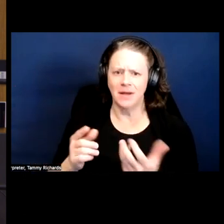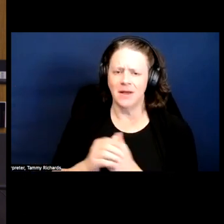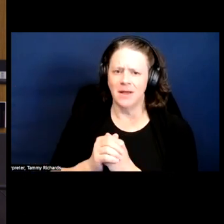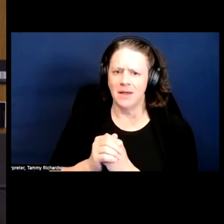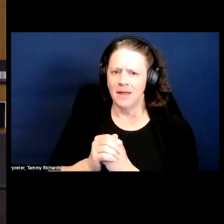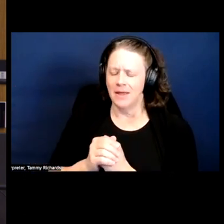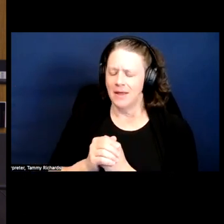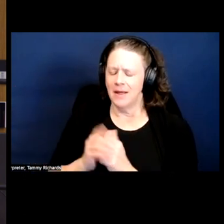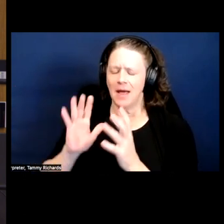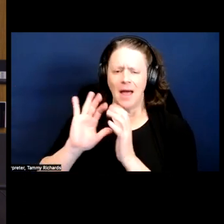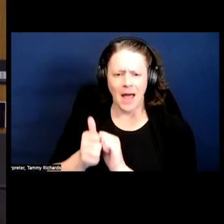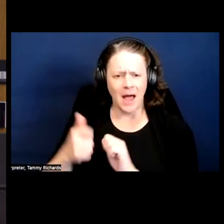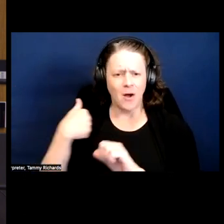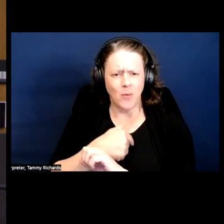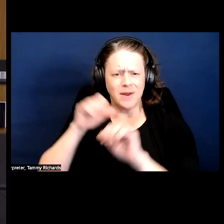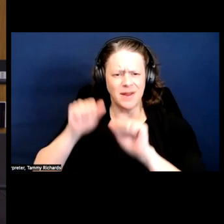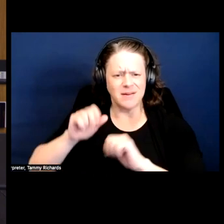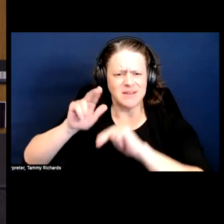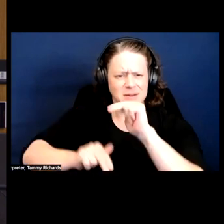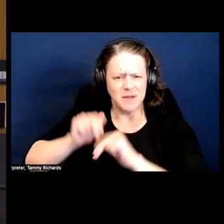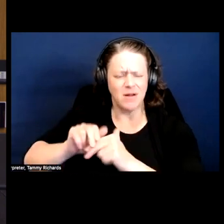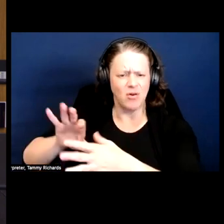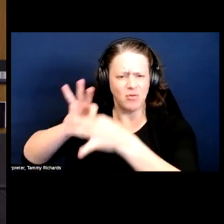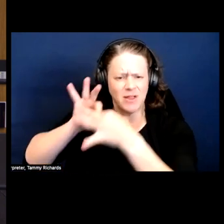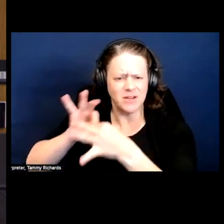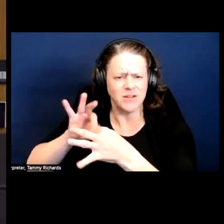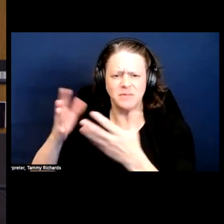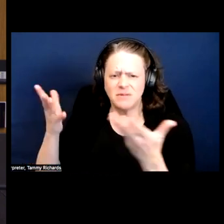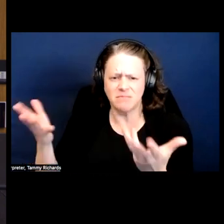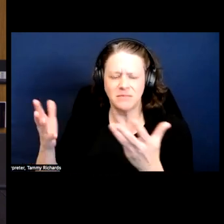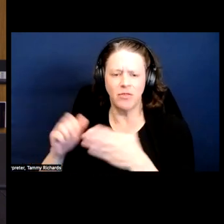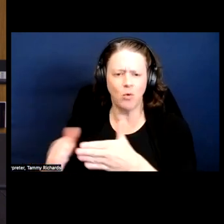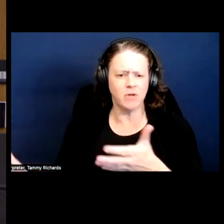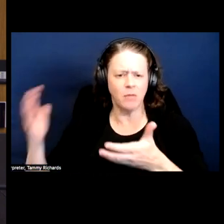that facilitate, right, the building of those relationships and the establishment of those kinds of alliances?